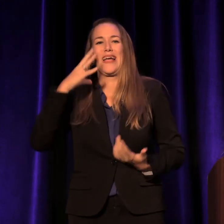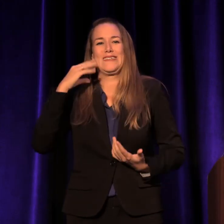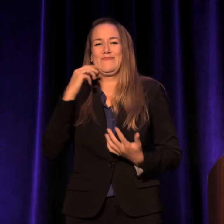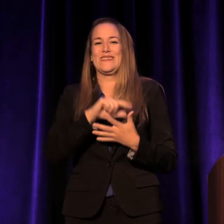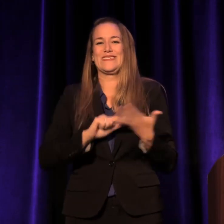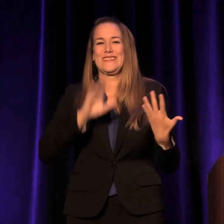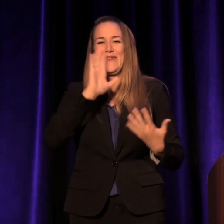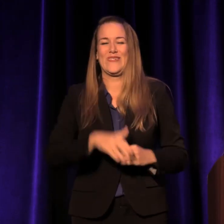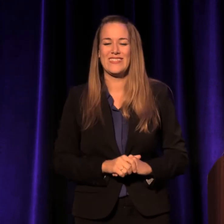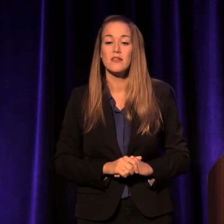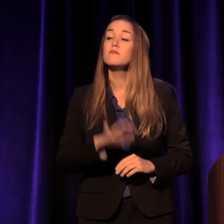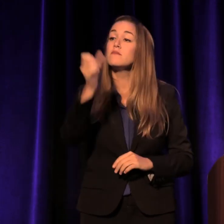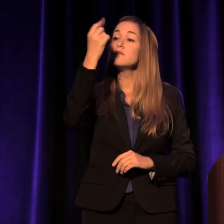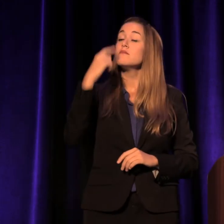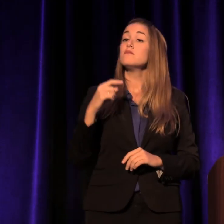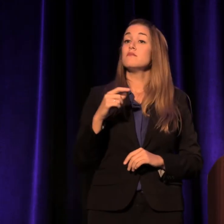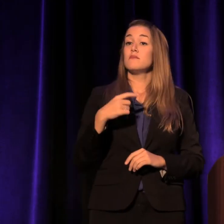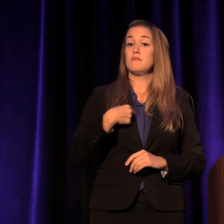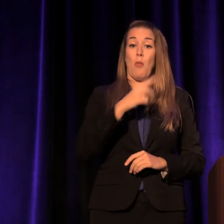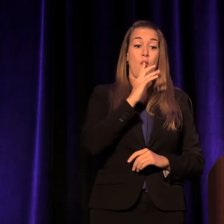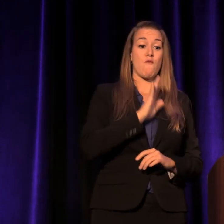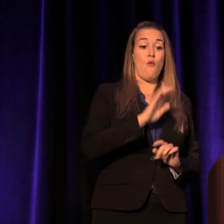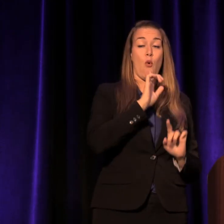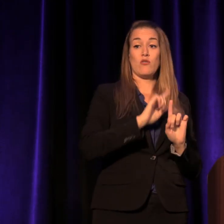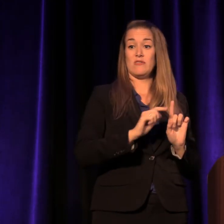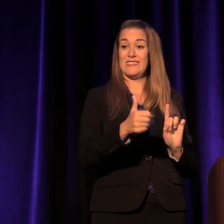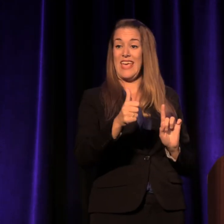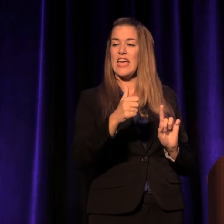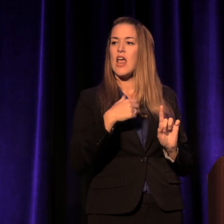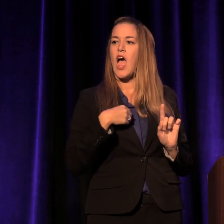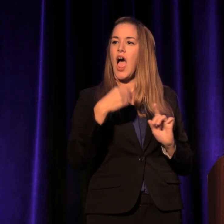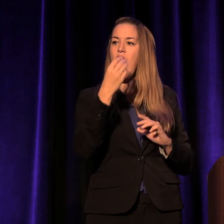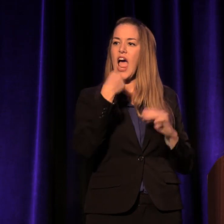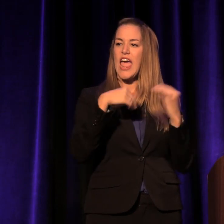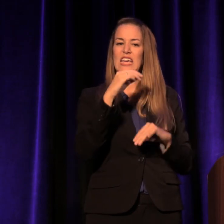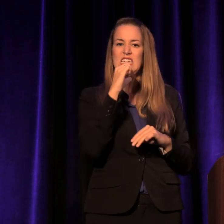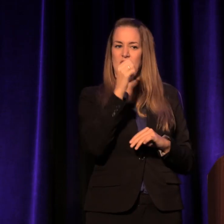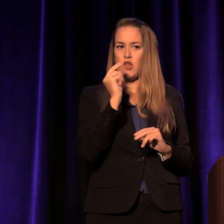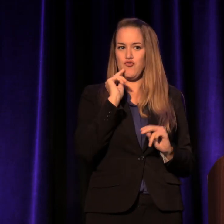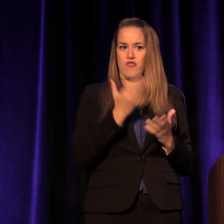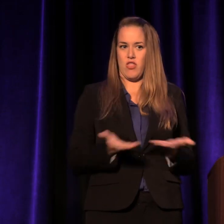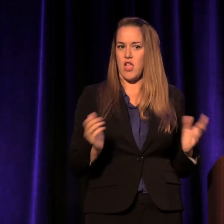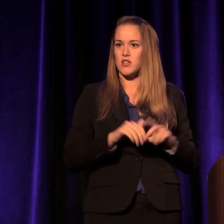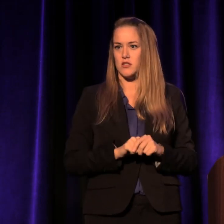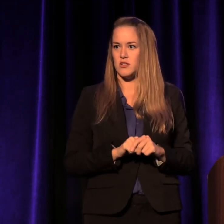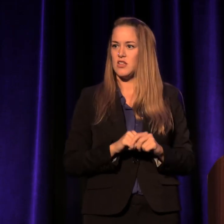Between the age of four and ten I ate non-nutritive things. It's called pica